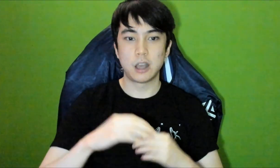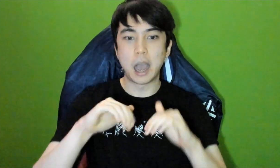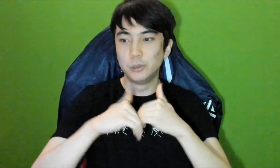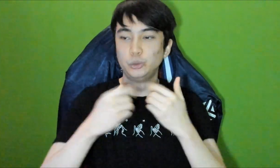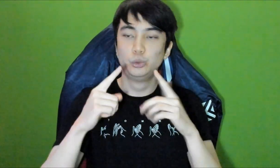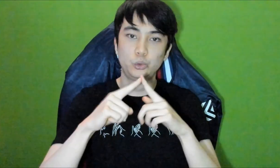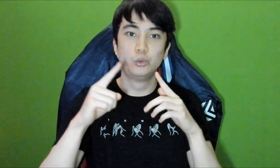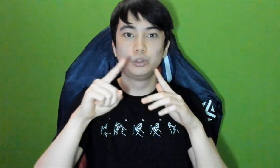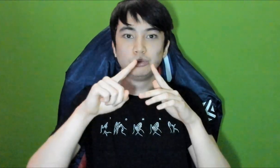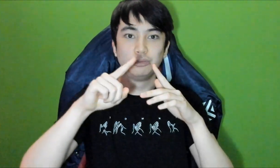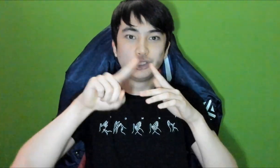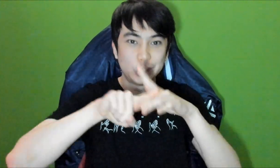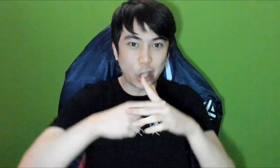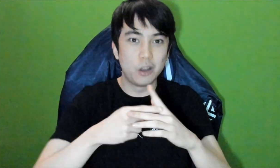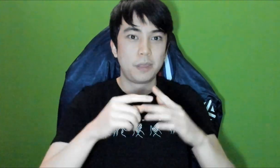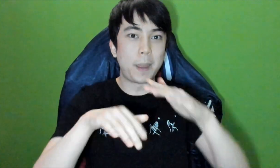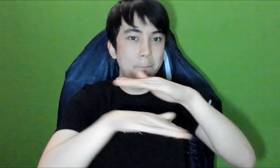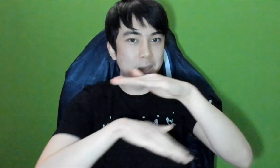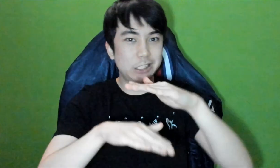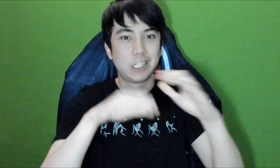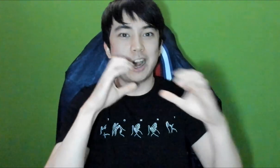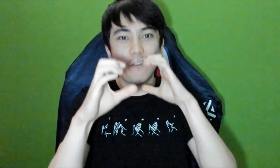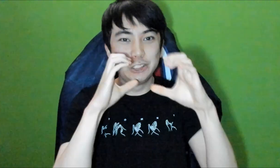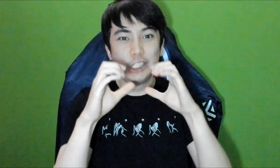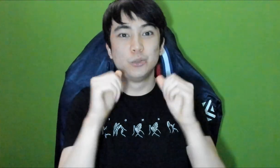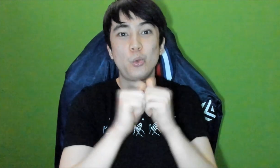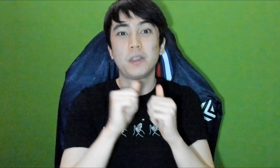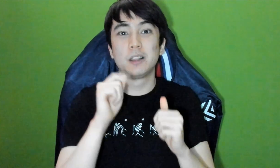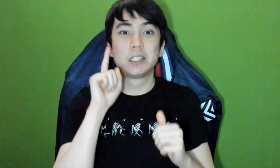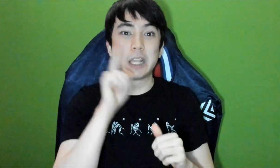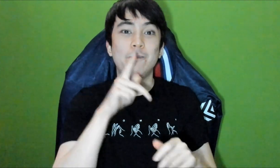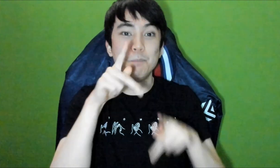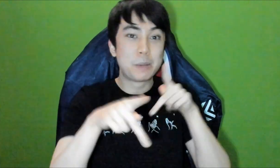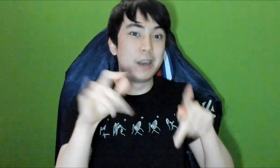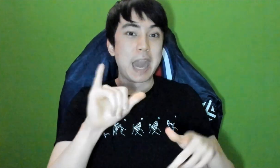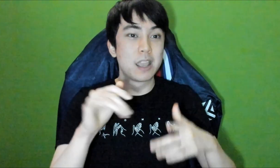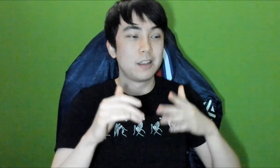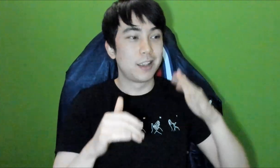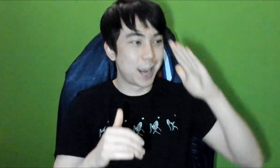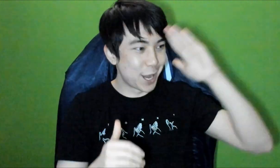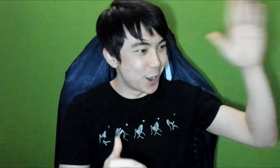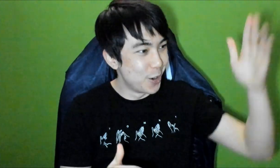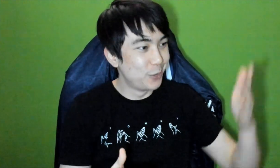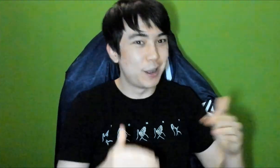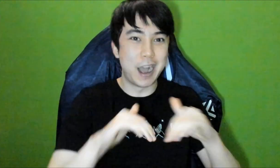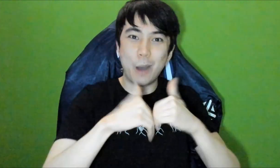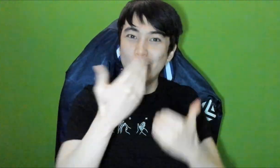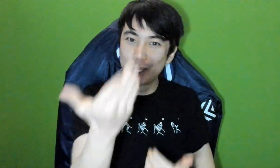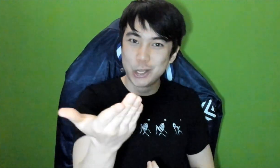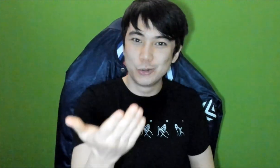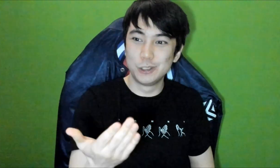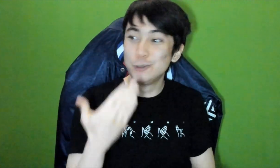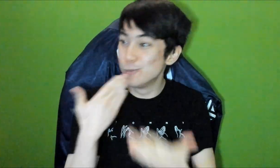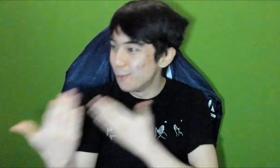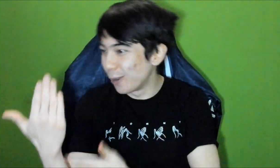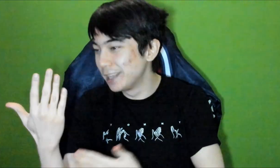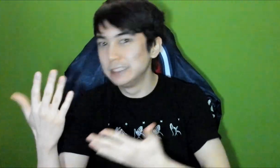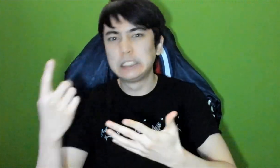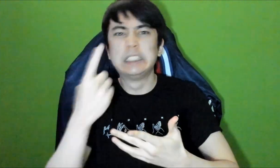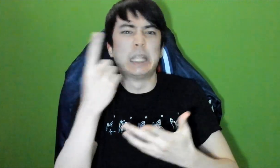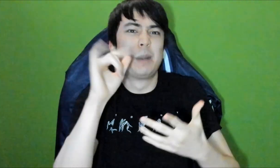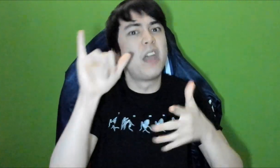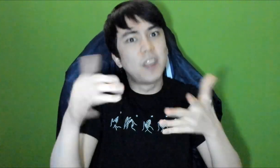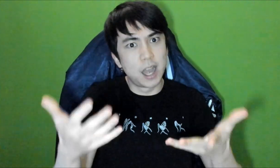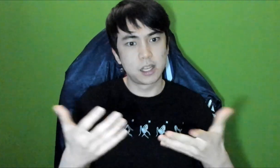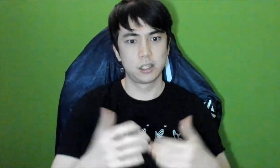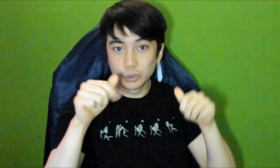How to start the basic conversation with deaf people like "Hello", "How are you?", "Good morning", and something like that